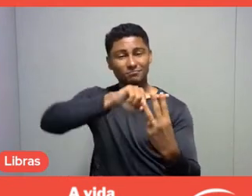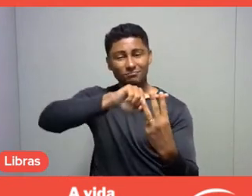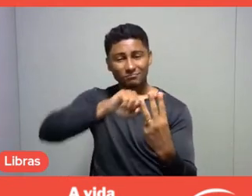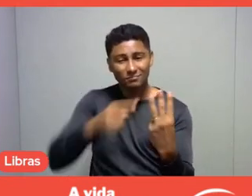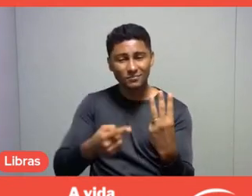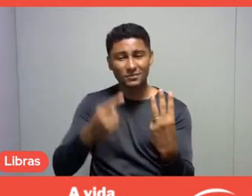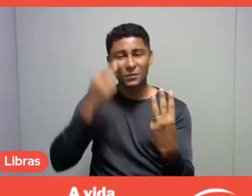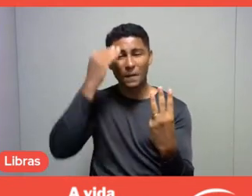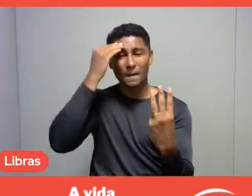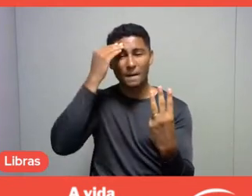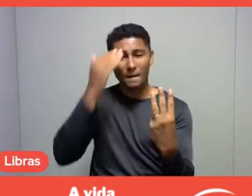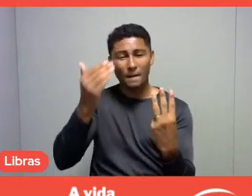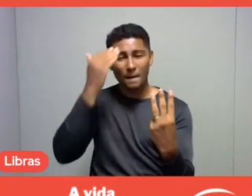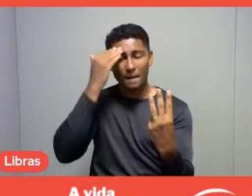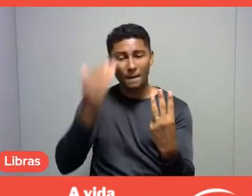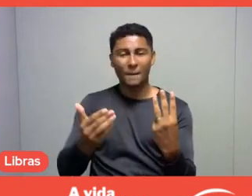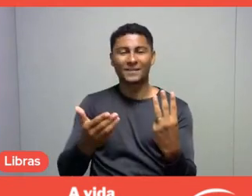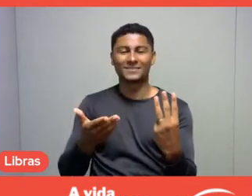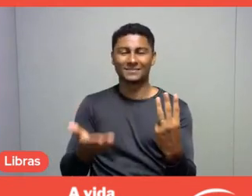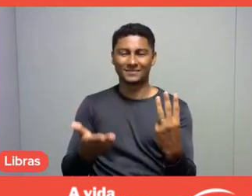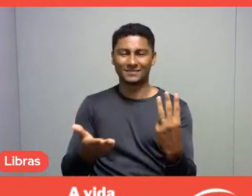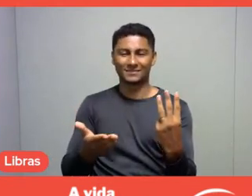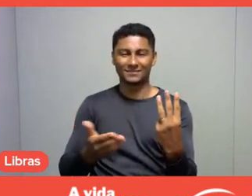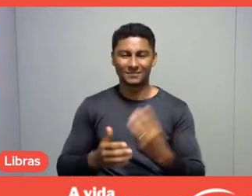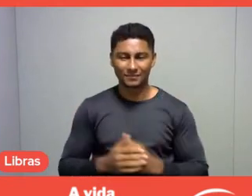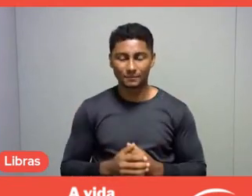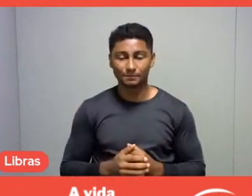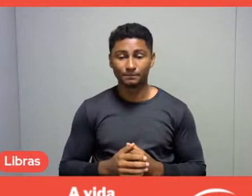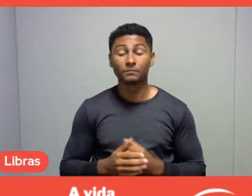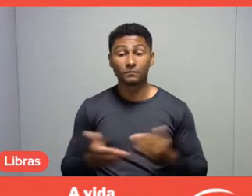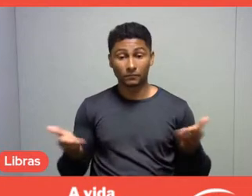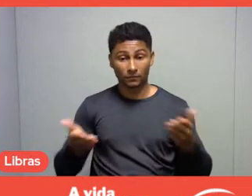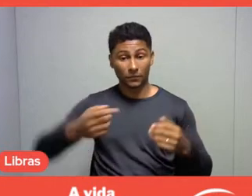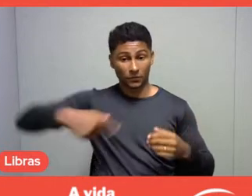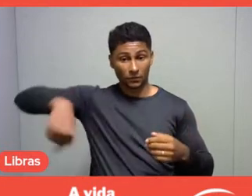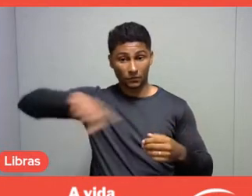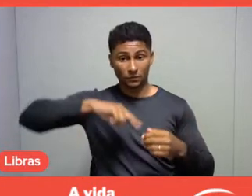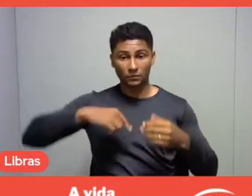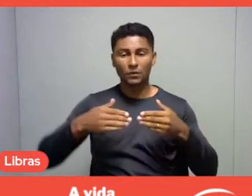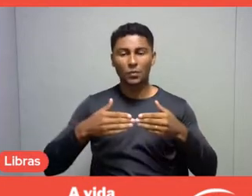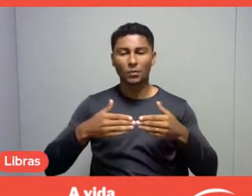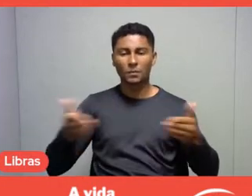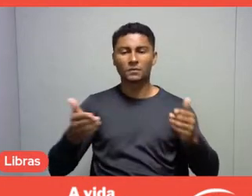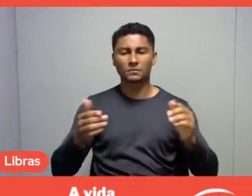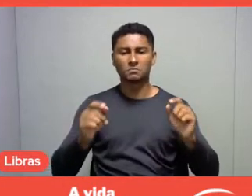so, we may start our conversation, our chat,